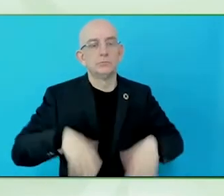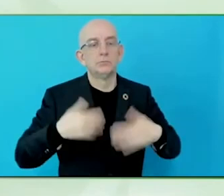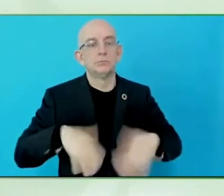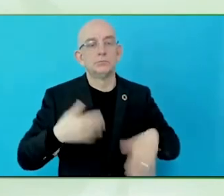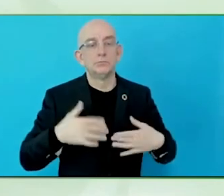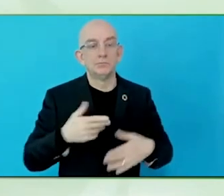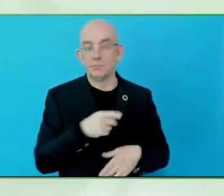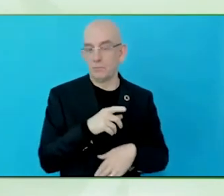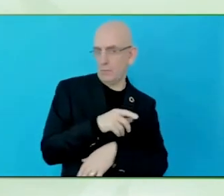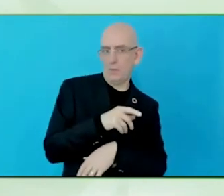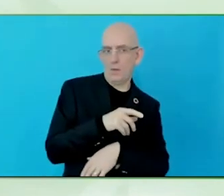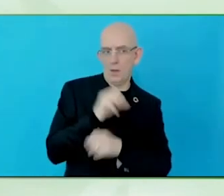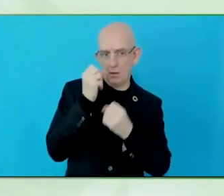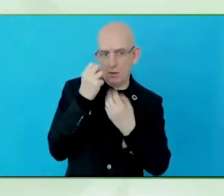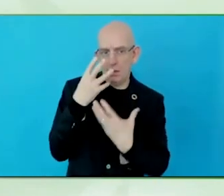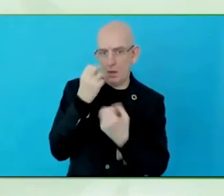You give them more business.